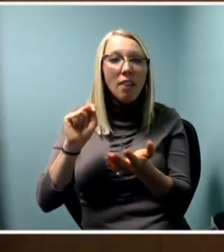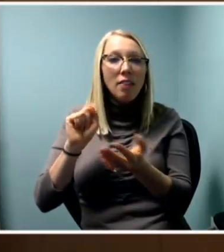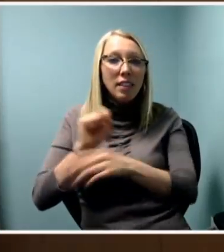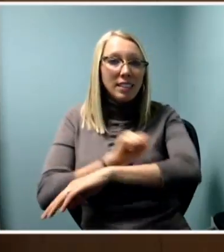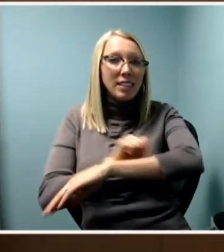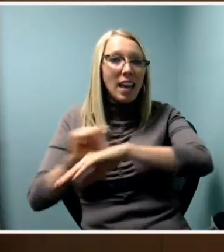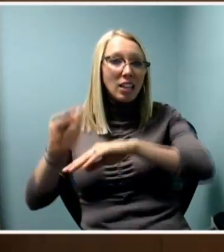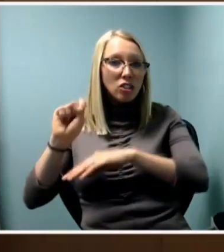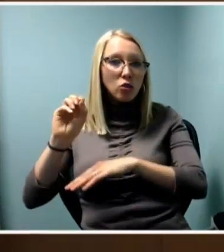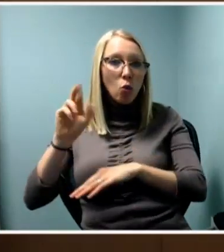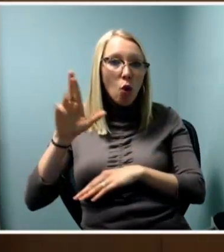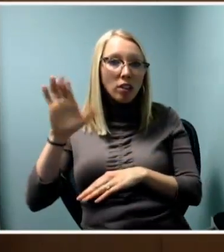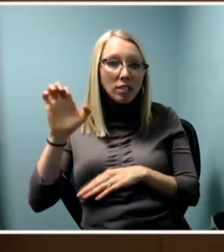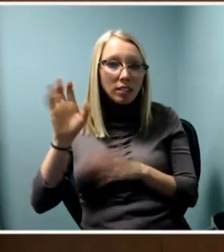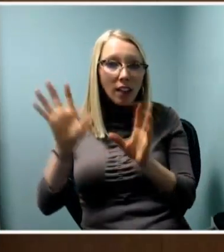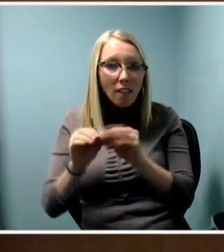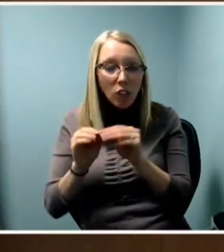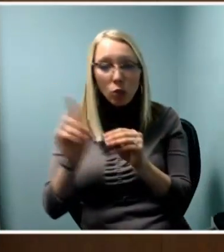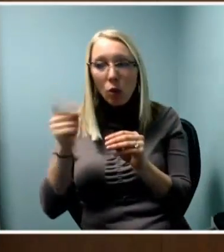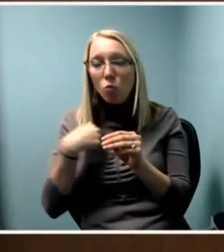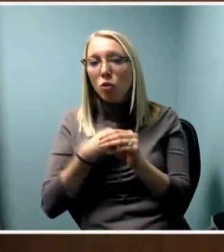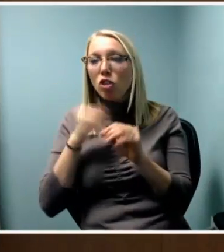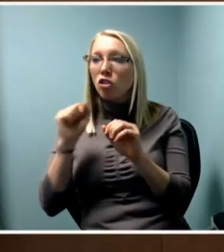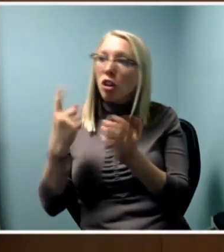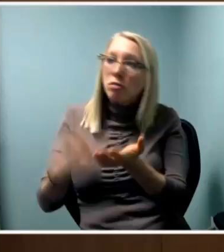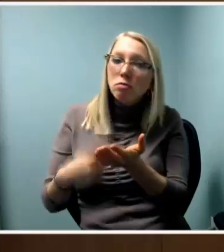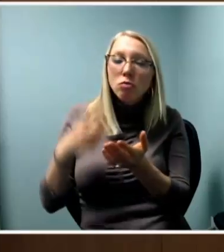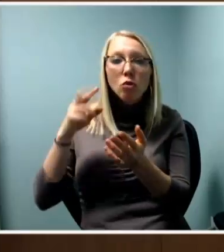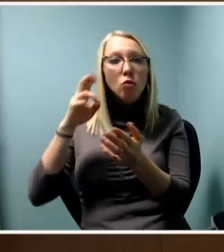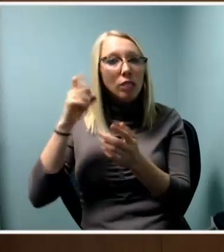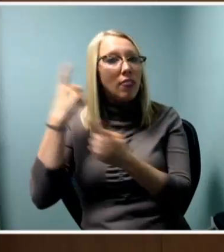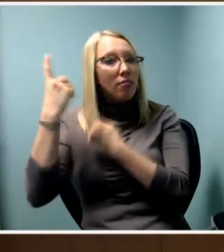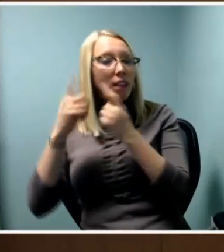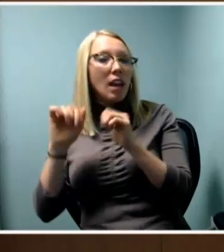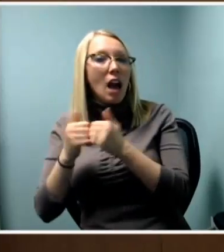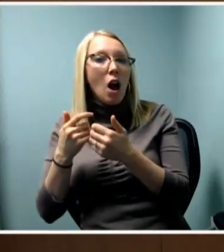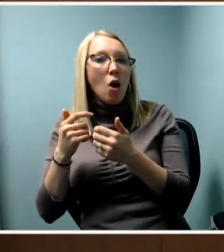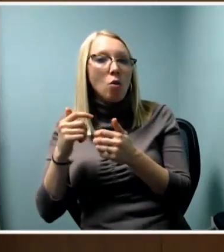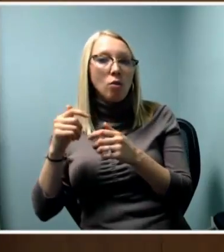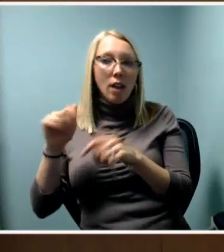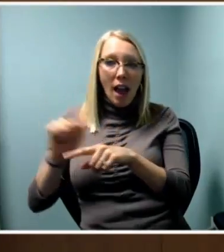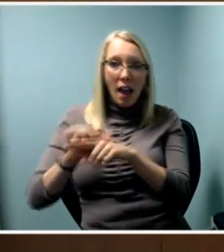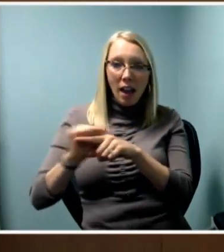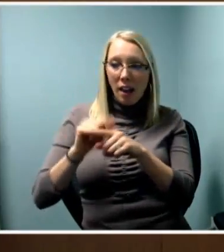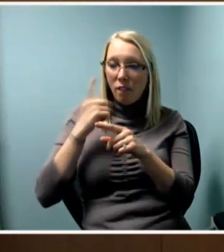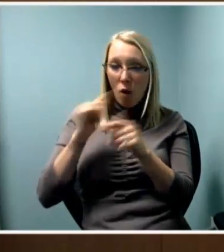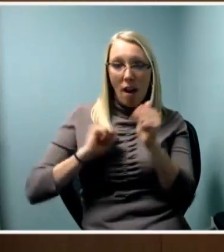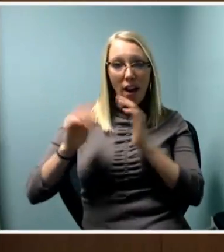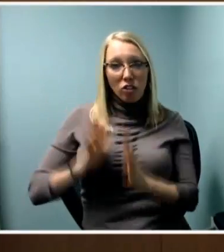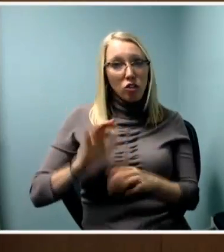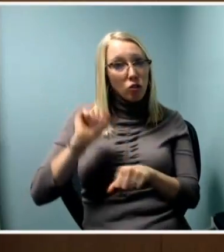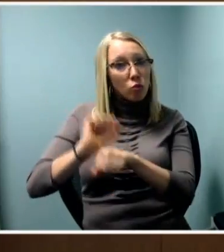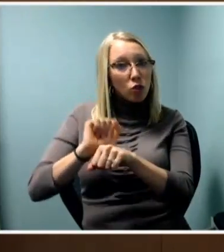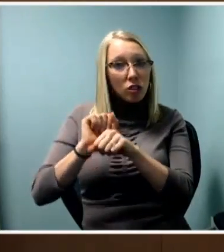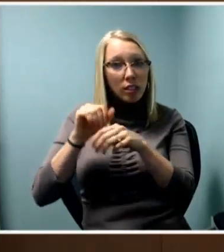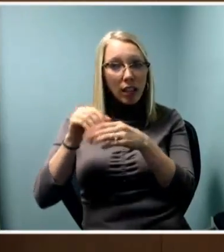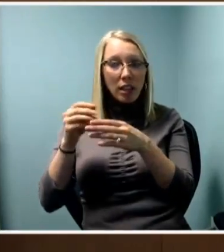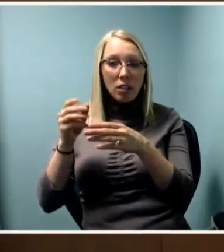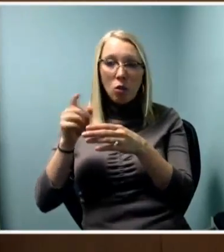to talk about rethinking how acting training works in the fringe community in Boston,